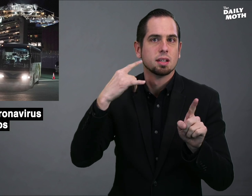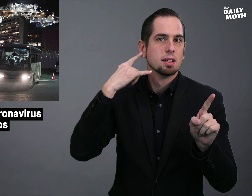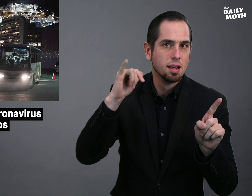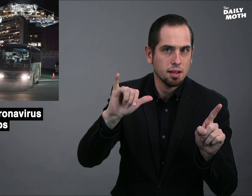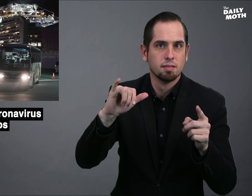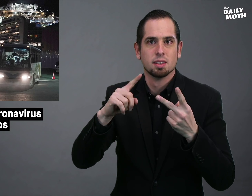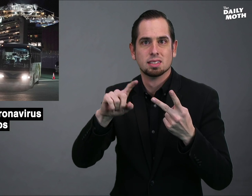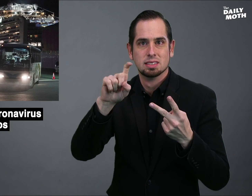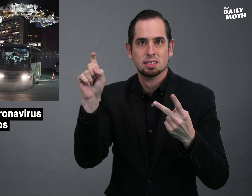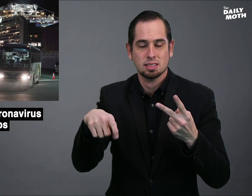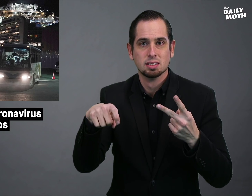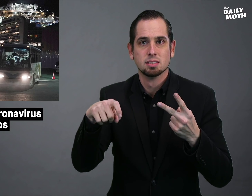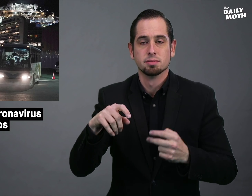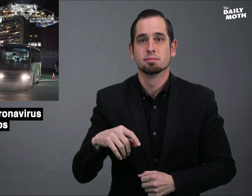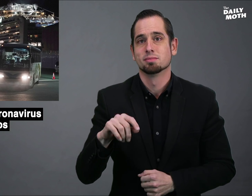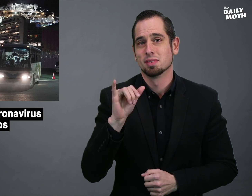in California and Texas.